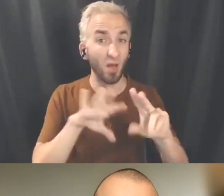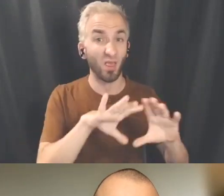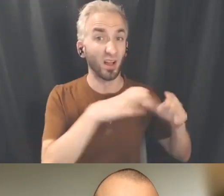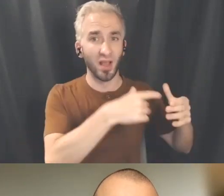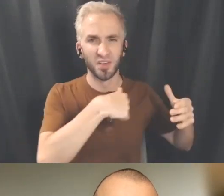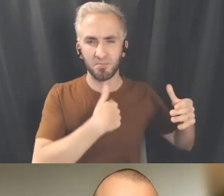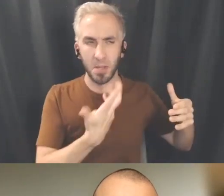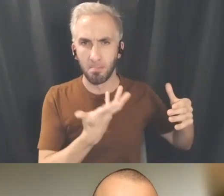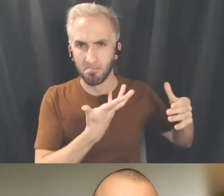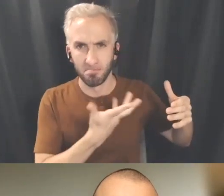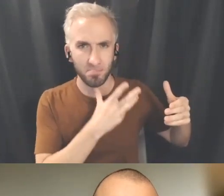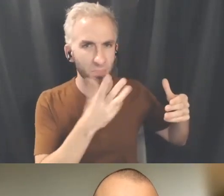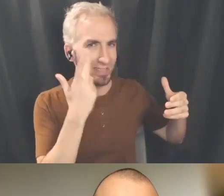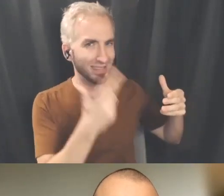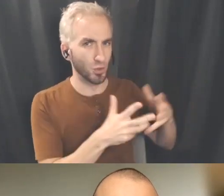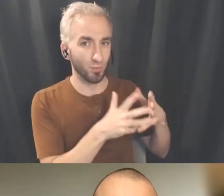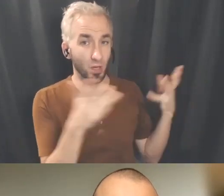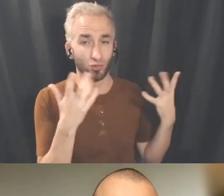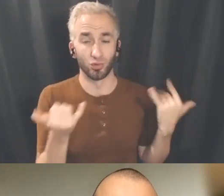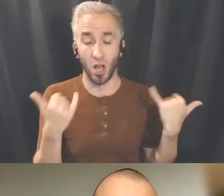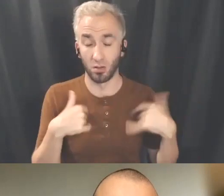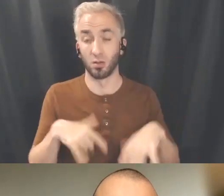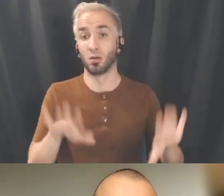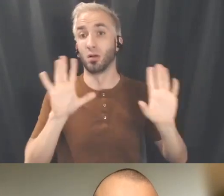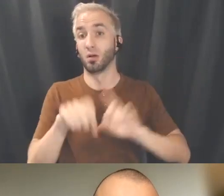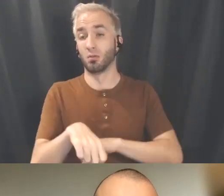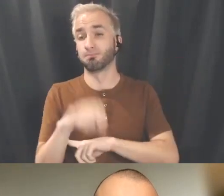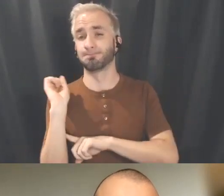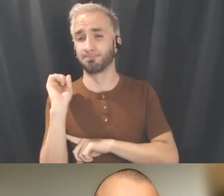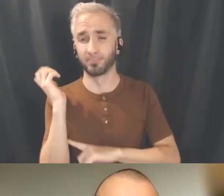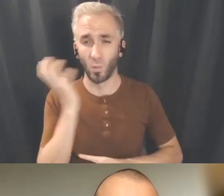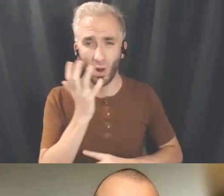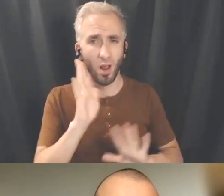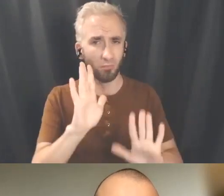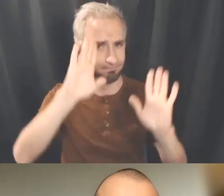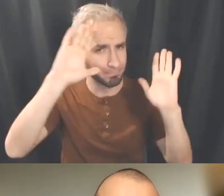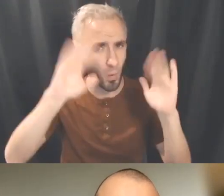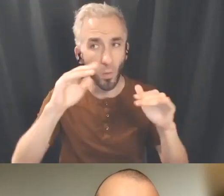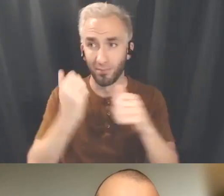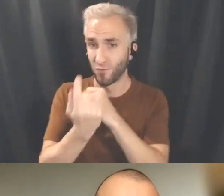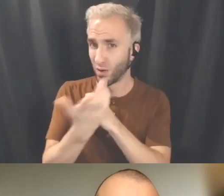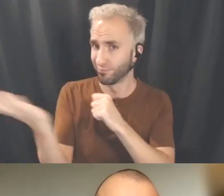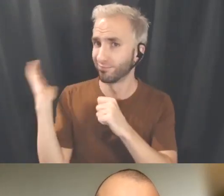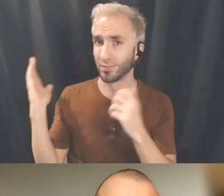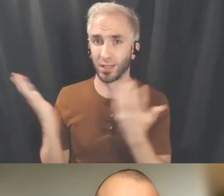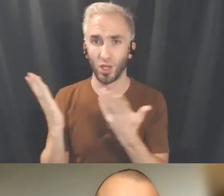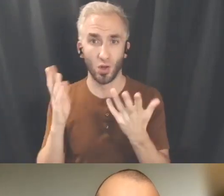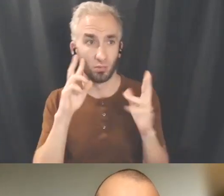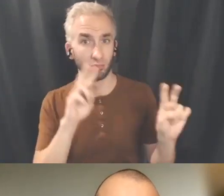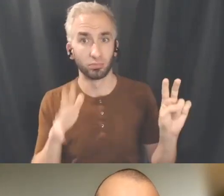So just to just to say I hope you know, for everyone here, I hope that was as inspiring